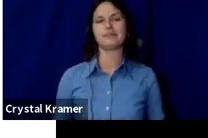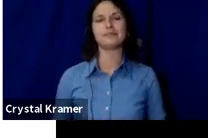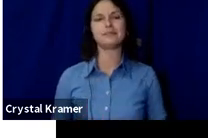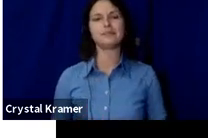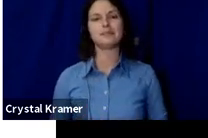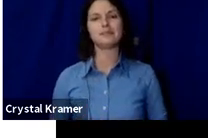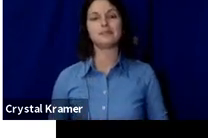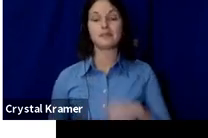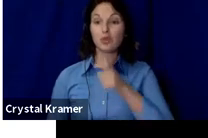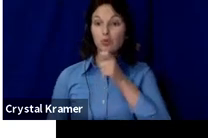Who am I?